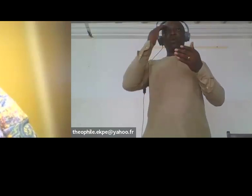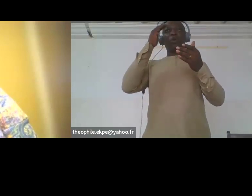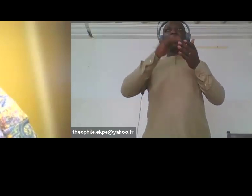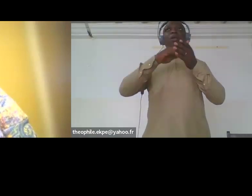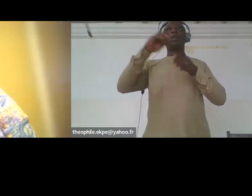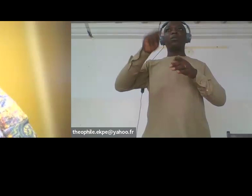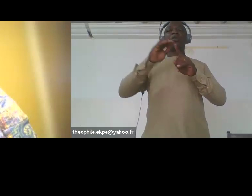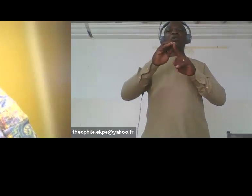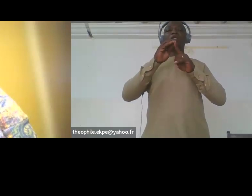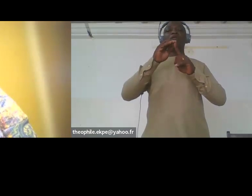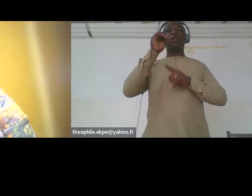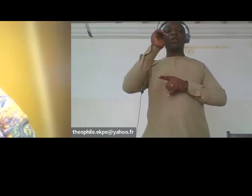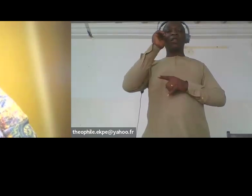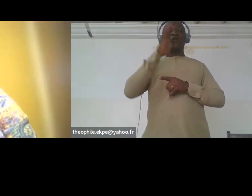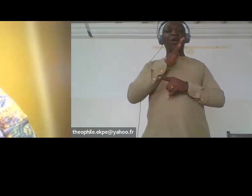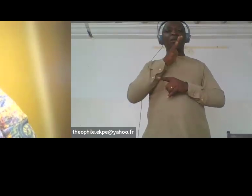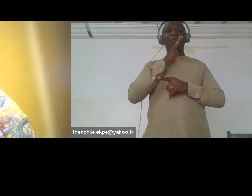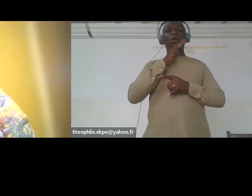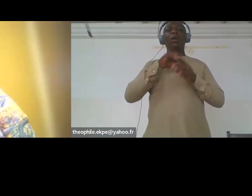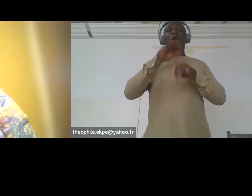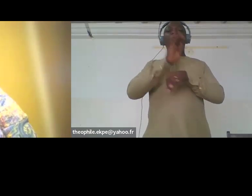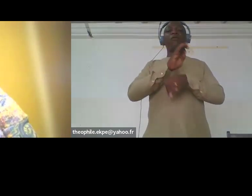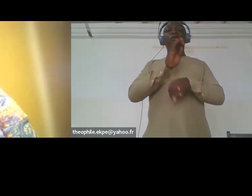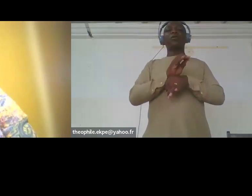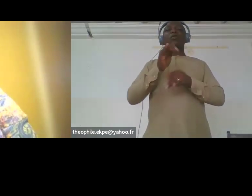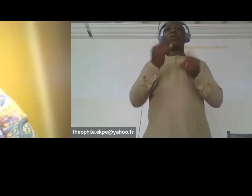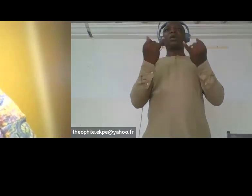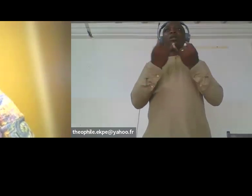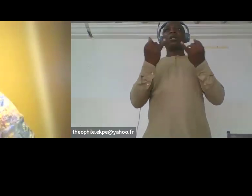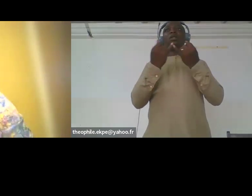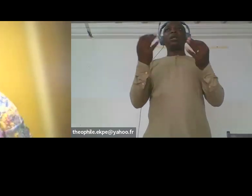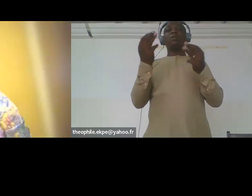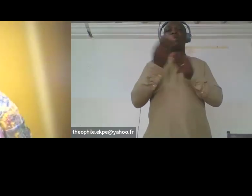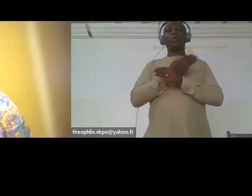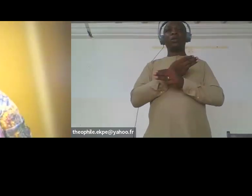women based on their multiple identities. Thank you.